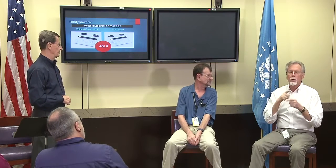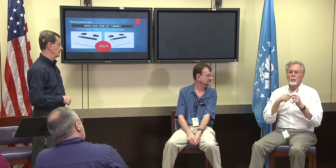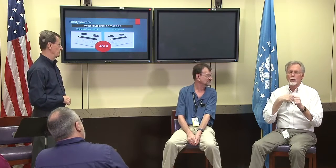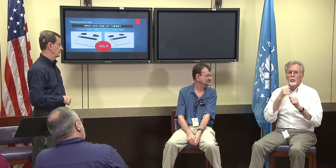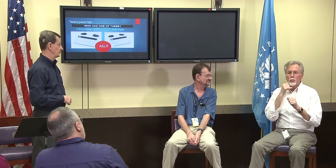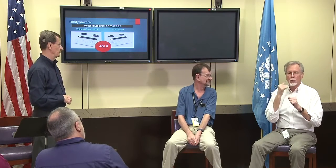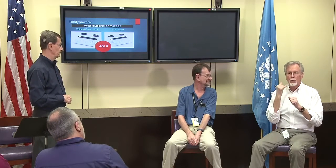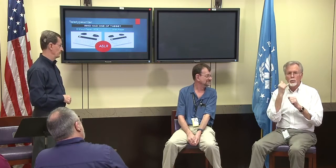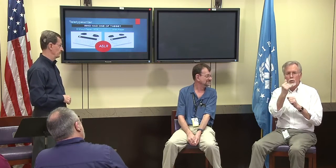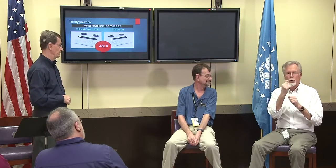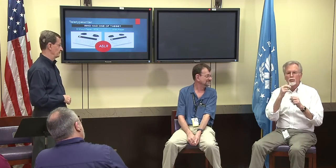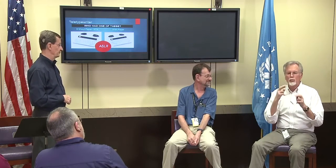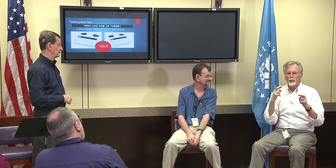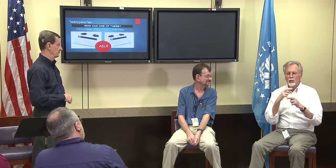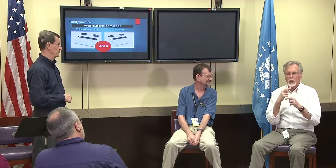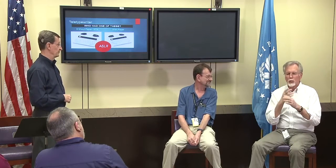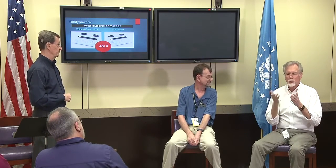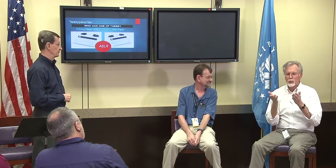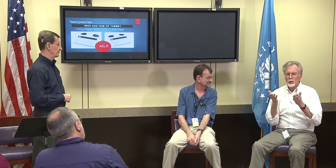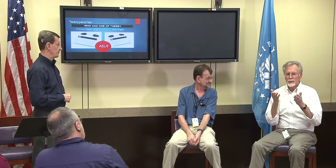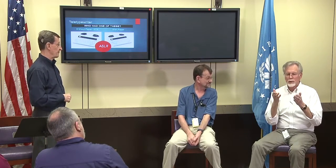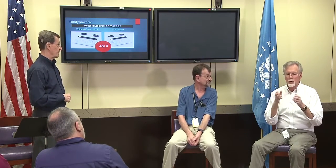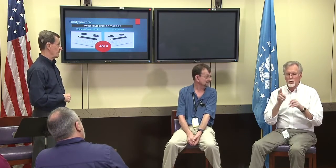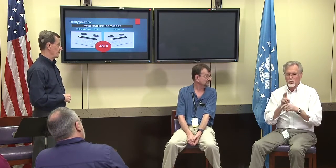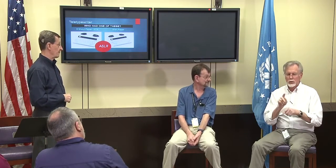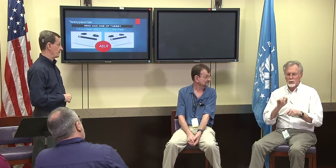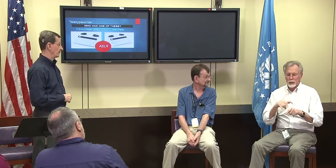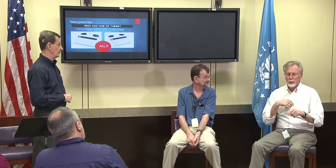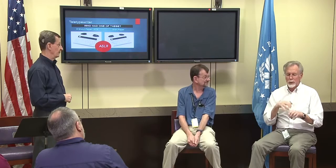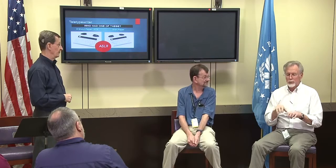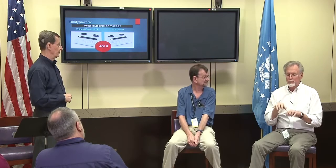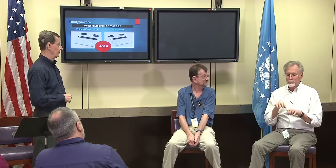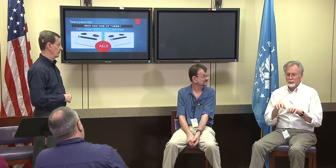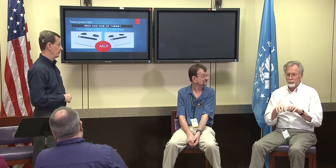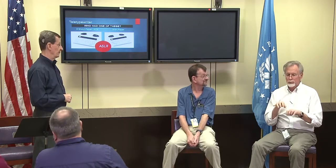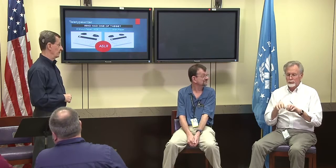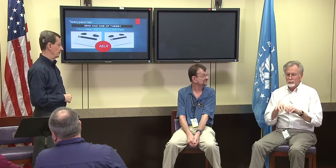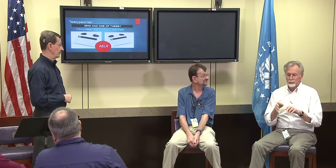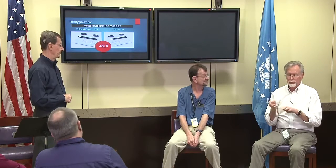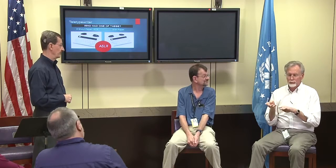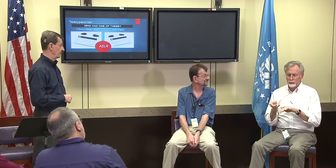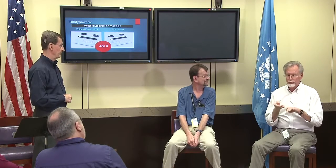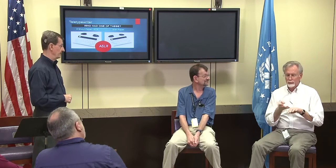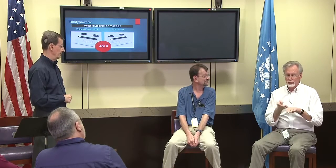When I would call into the relay service